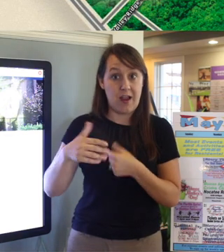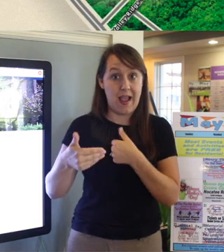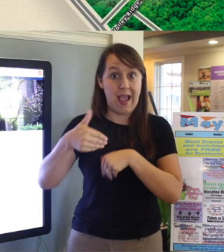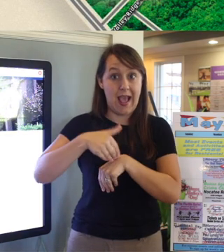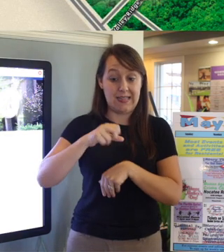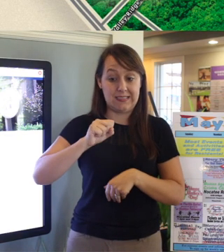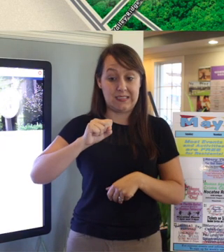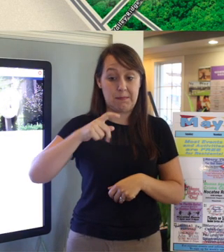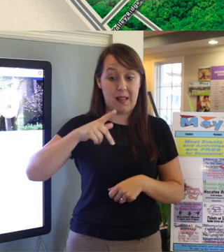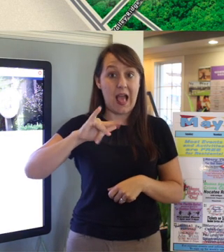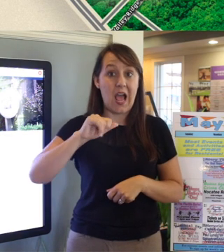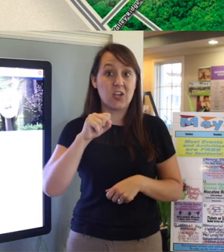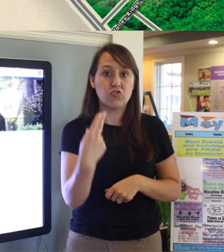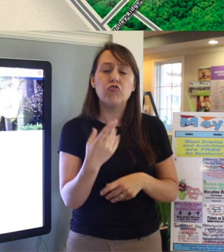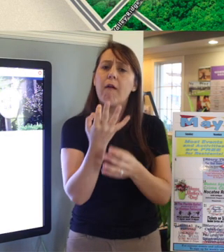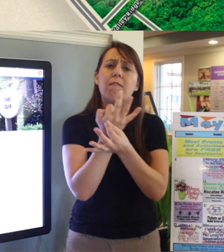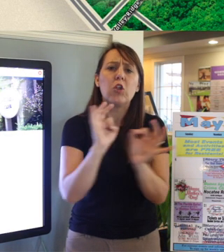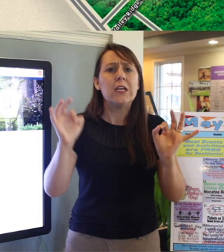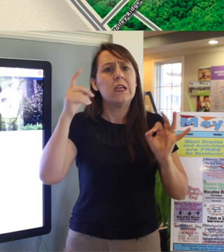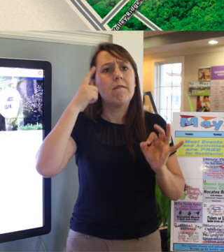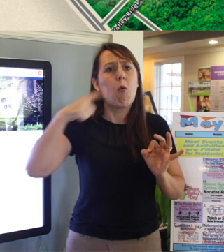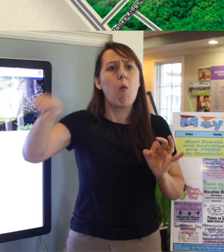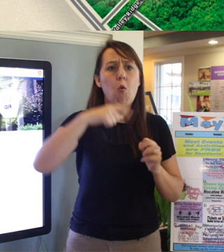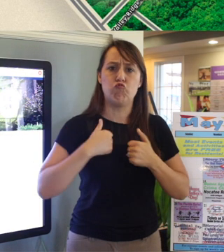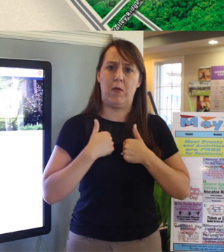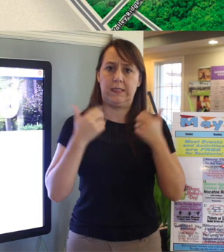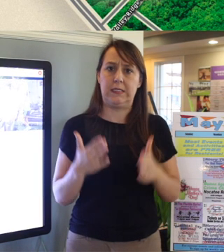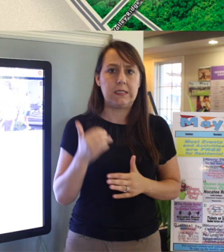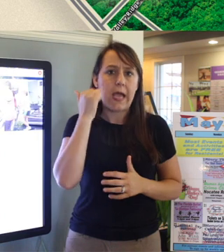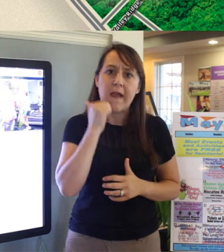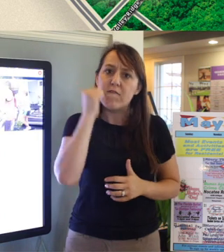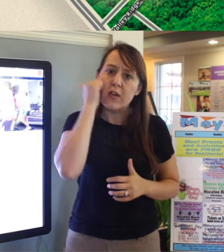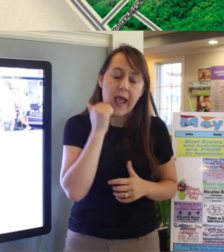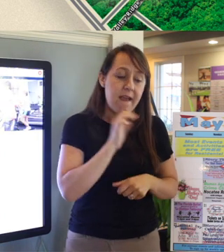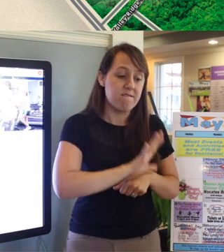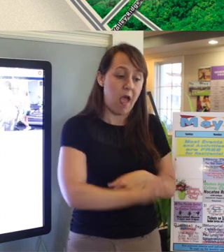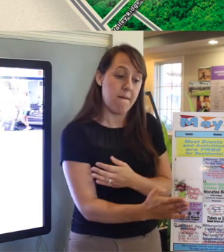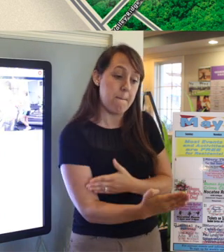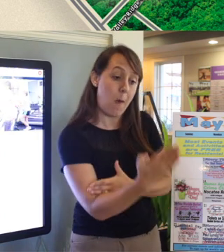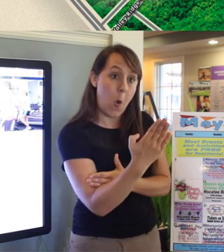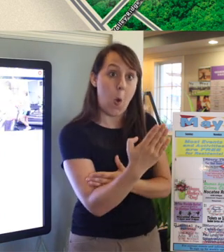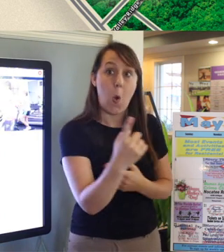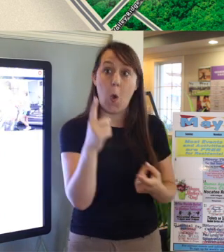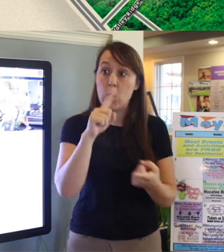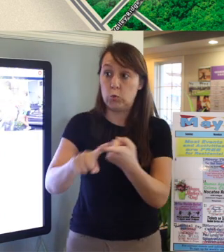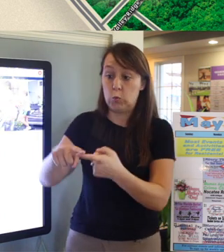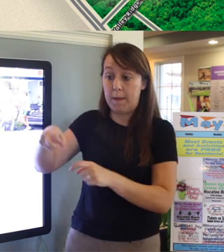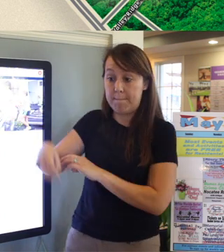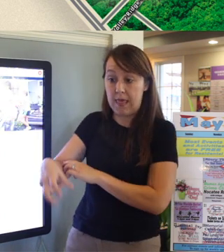and so this is free to the Residents every day of the year from 5:00 a.m. to midnight